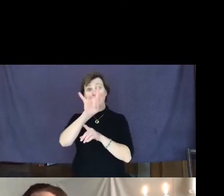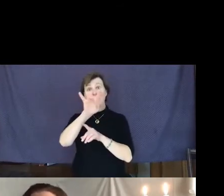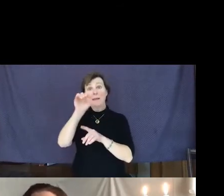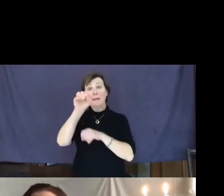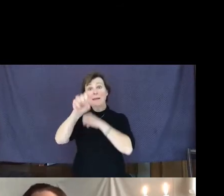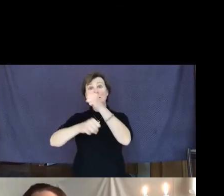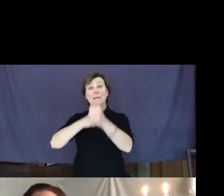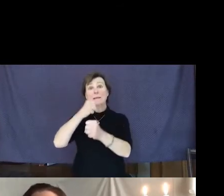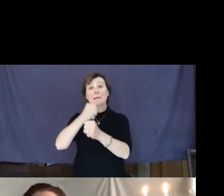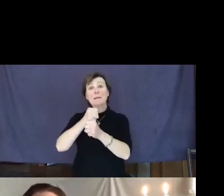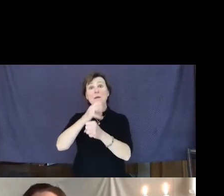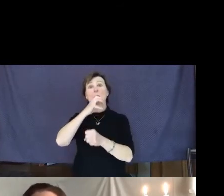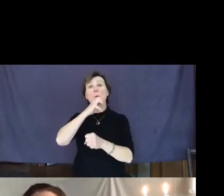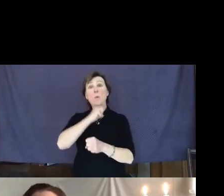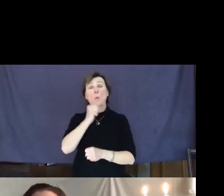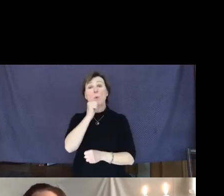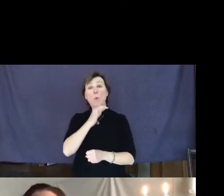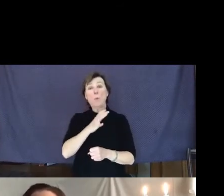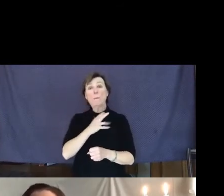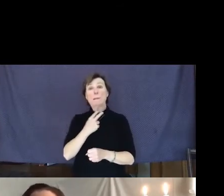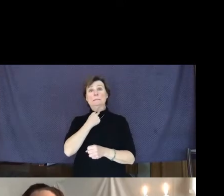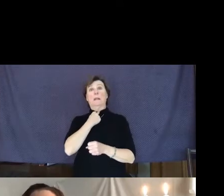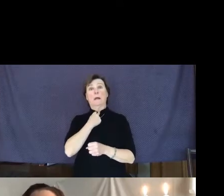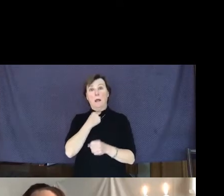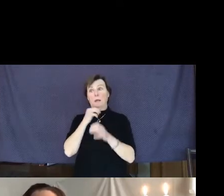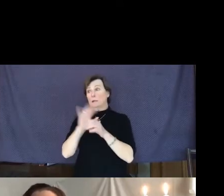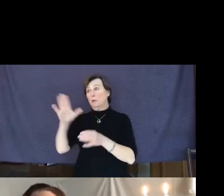stuck in her car which had gone off the road